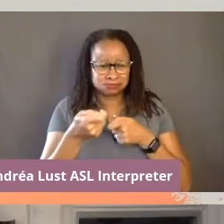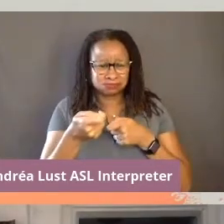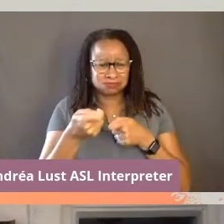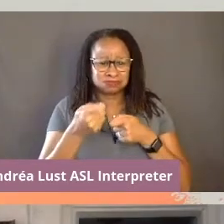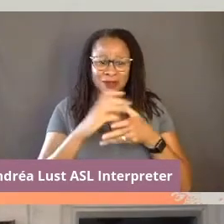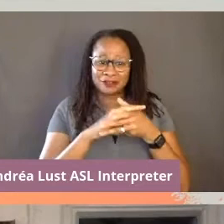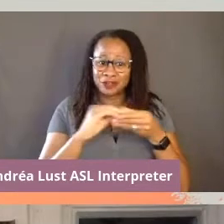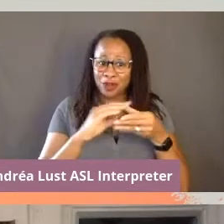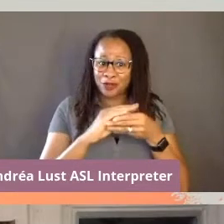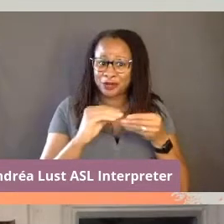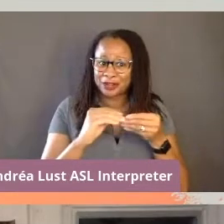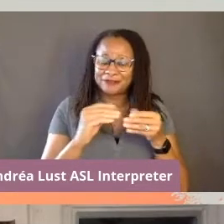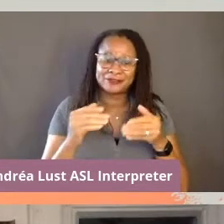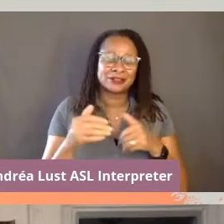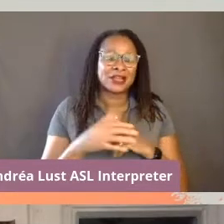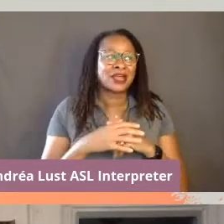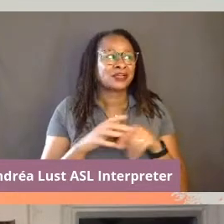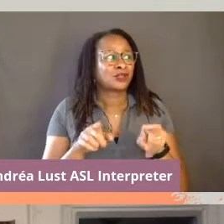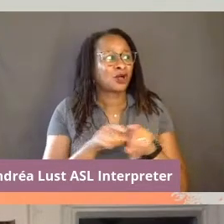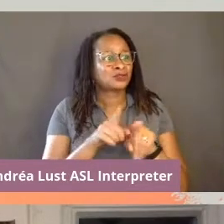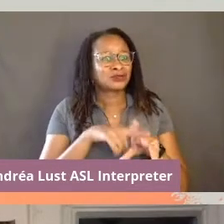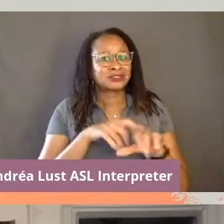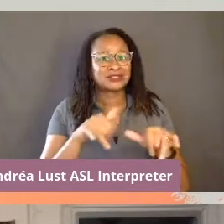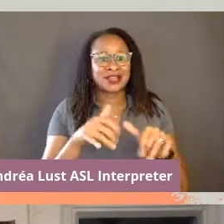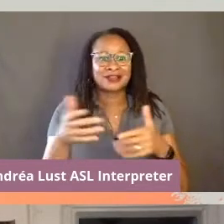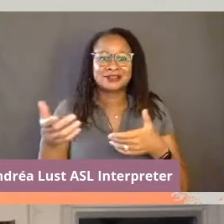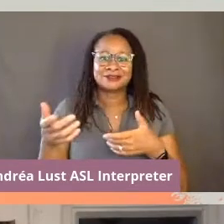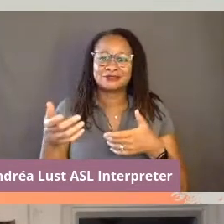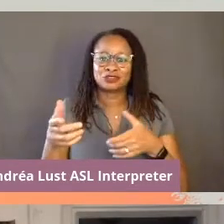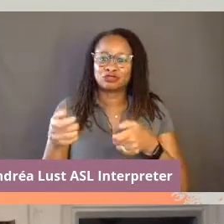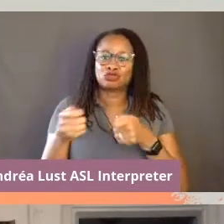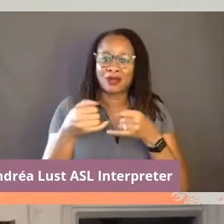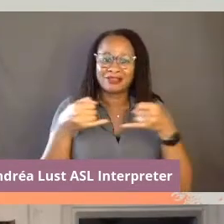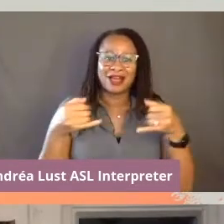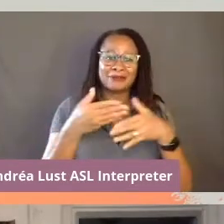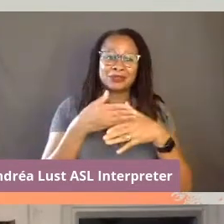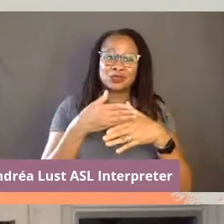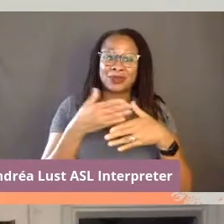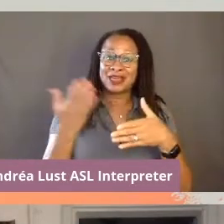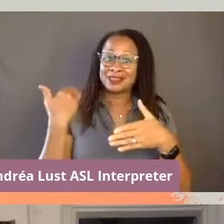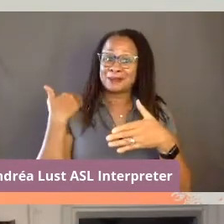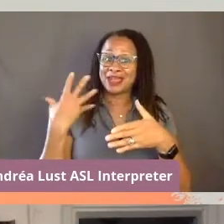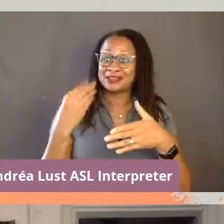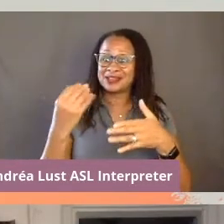but also to, draw a line I felt between the past and the present.